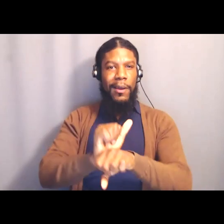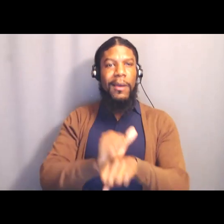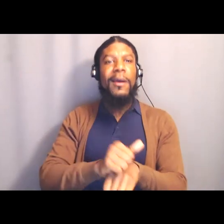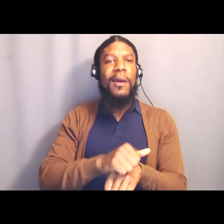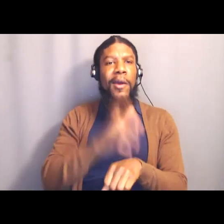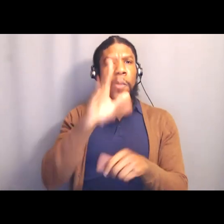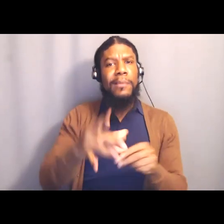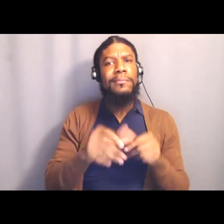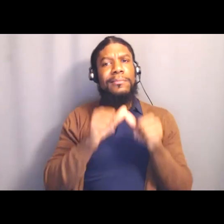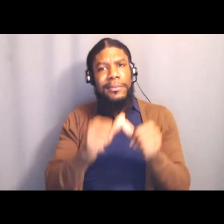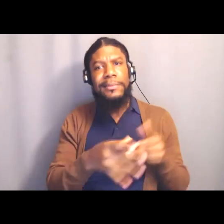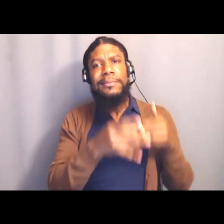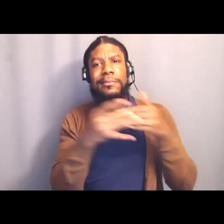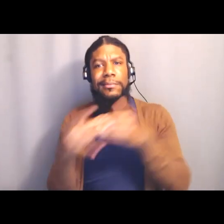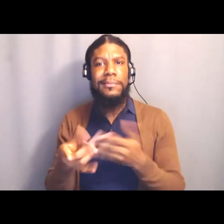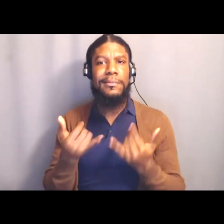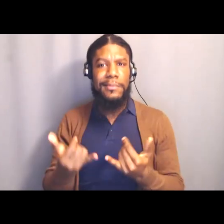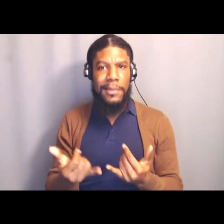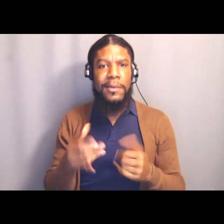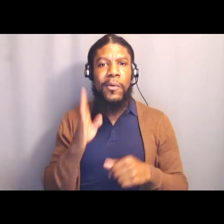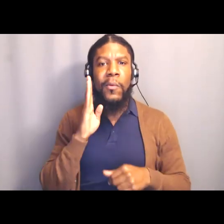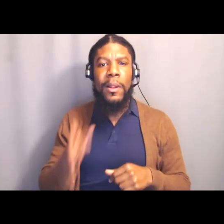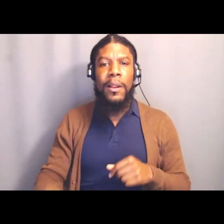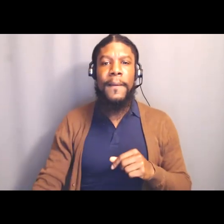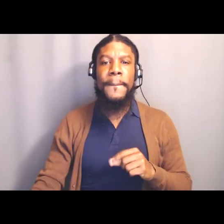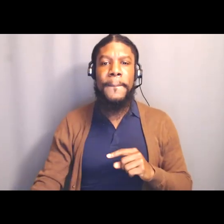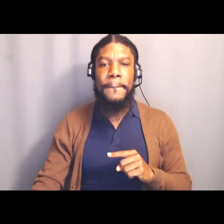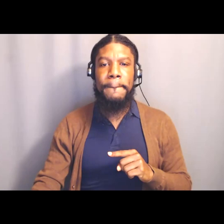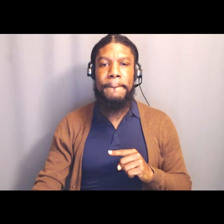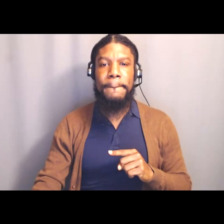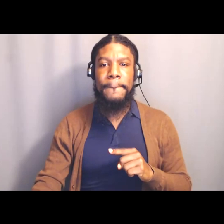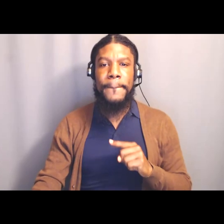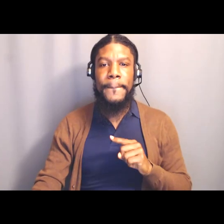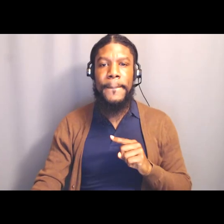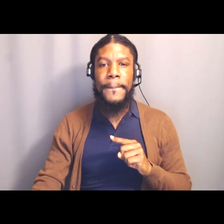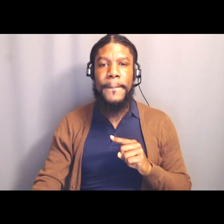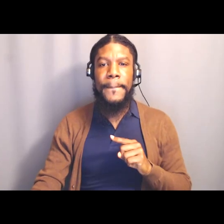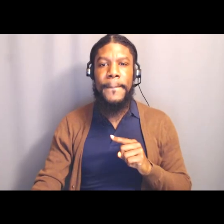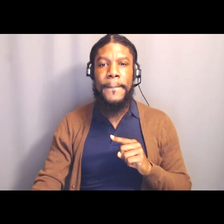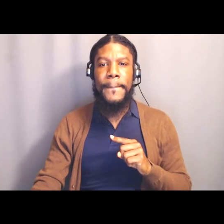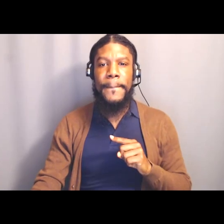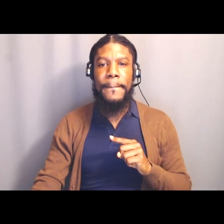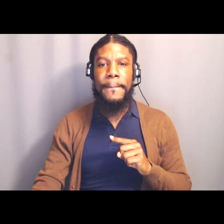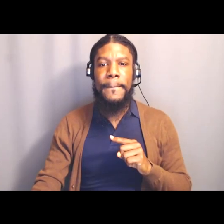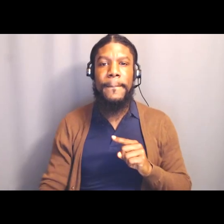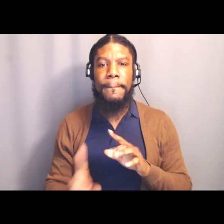but first as we have done with every class, we're going to, oops! Did I hit the wrong thing?